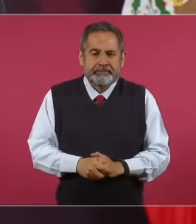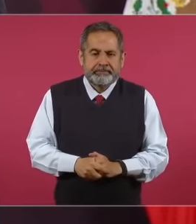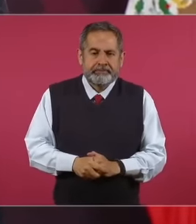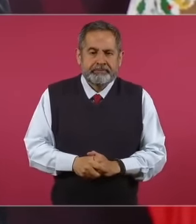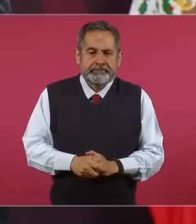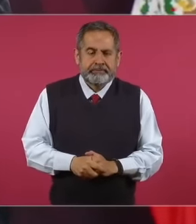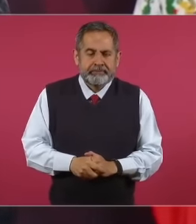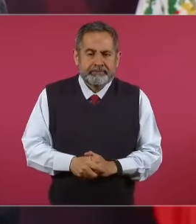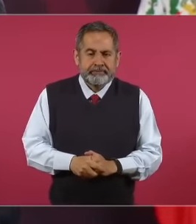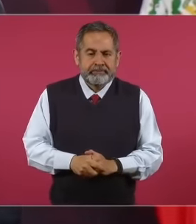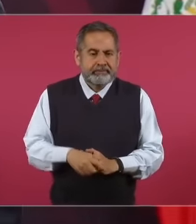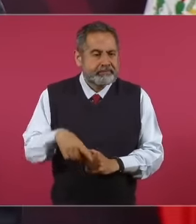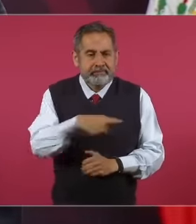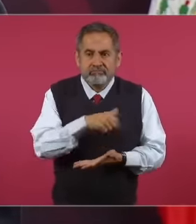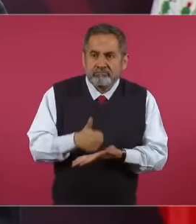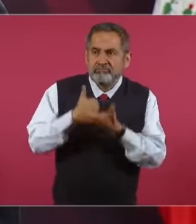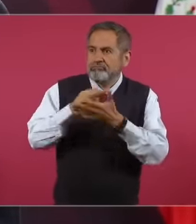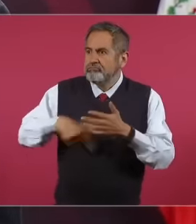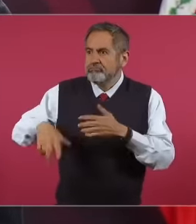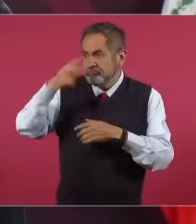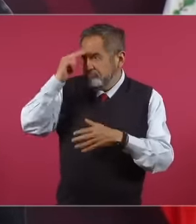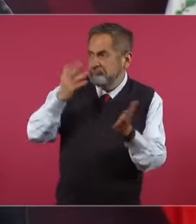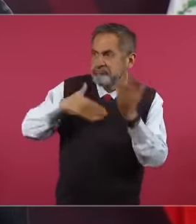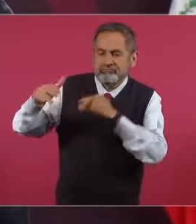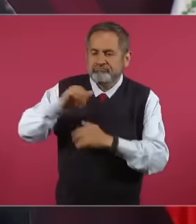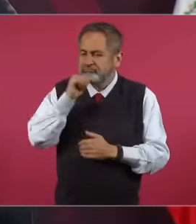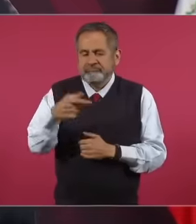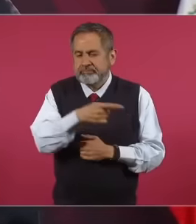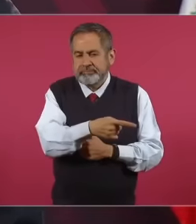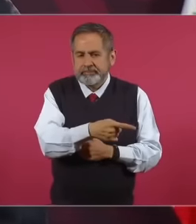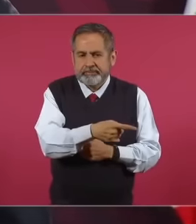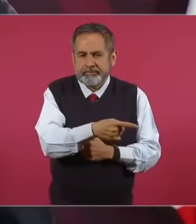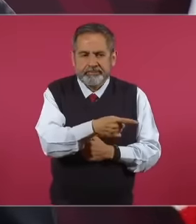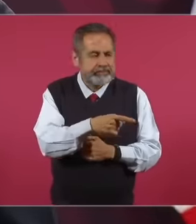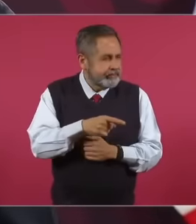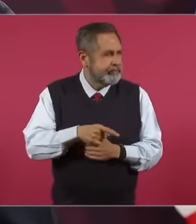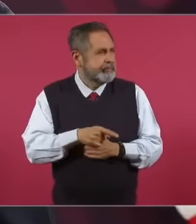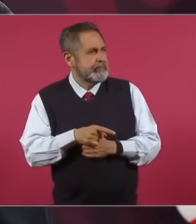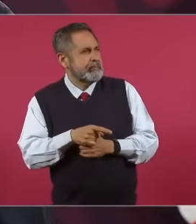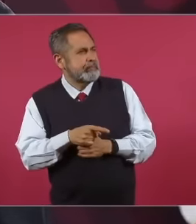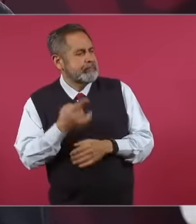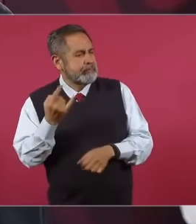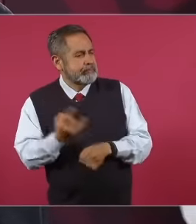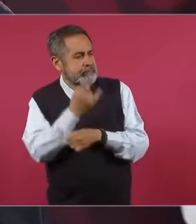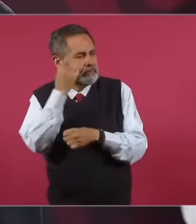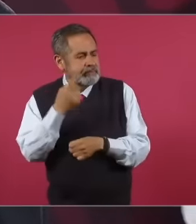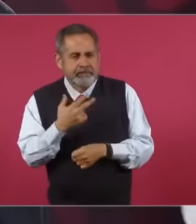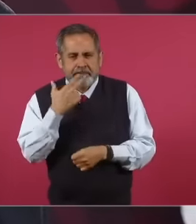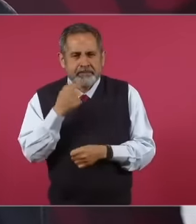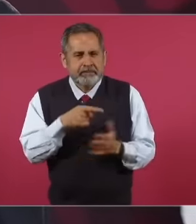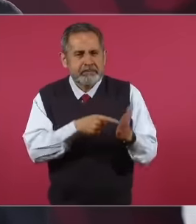that does not help Mexico that is a bad example what they are